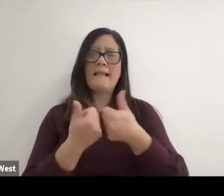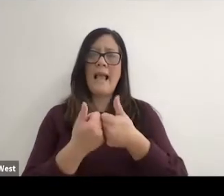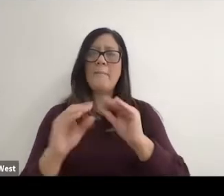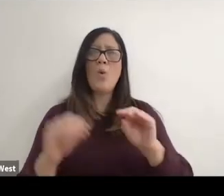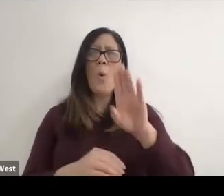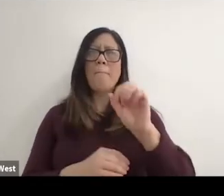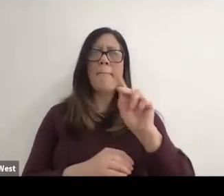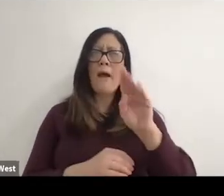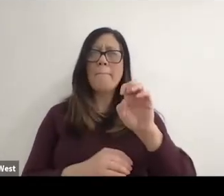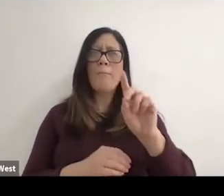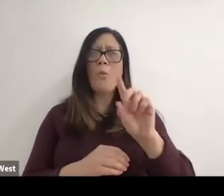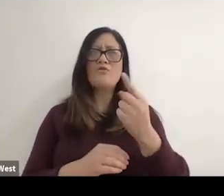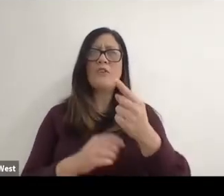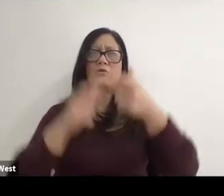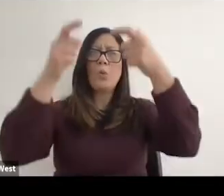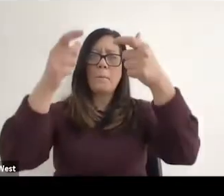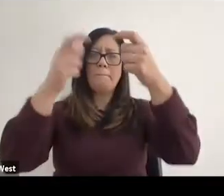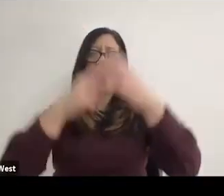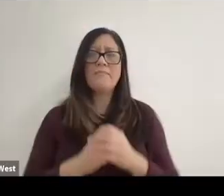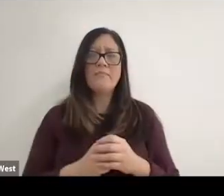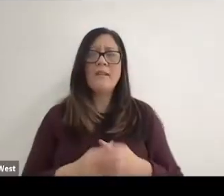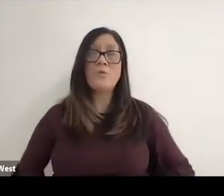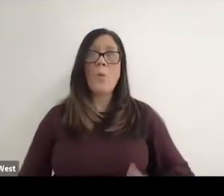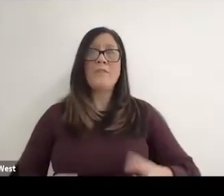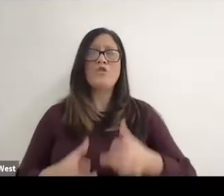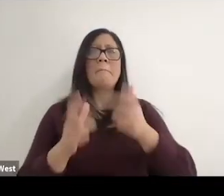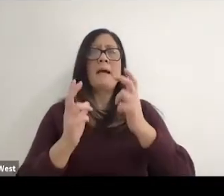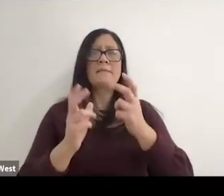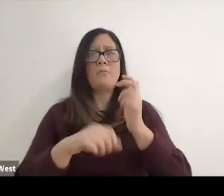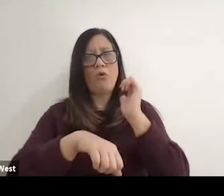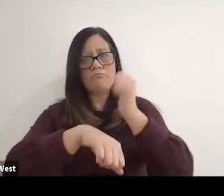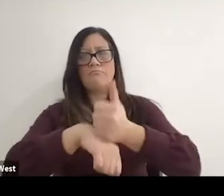you just had a hoop, you know. And so wheelchair basketball had been